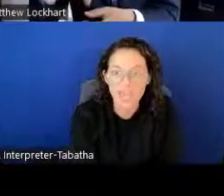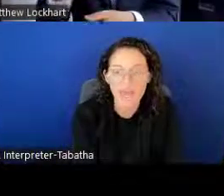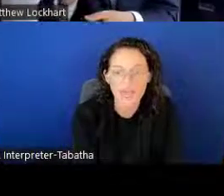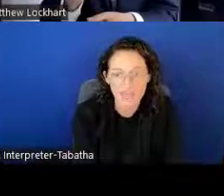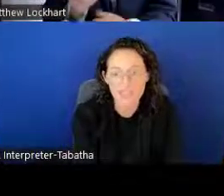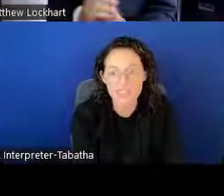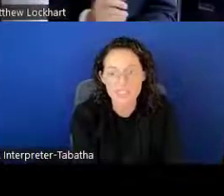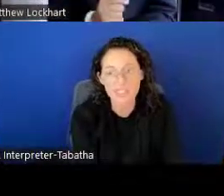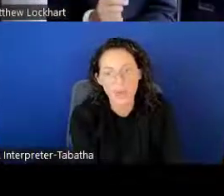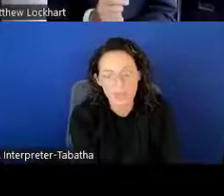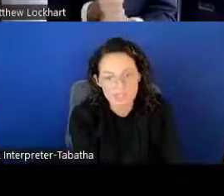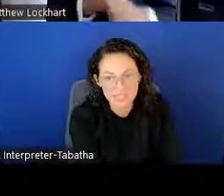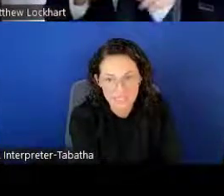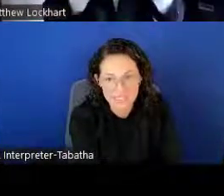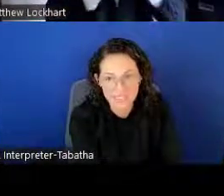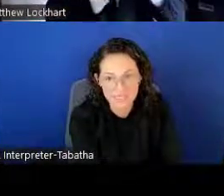and again, this is US-based.